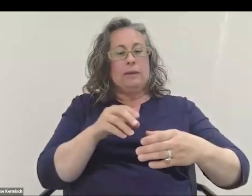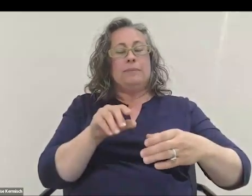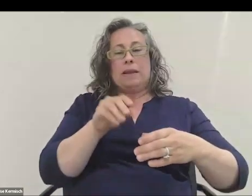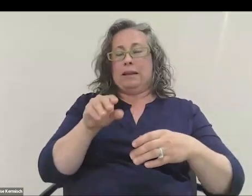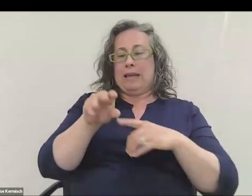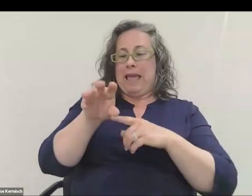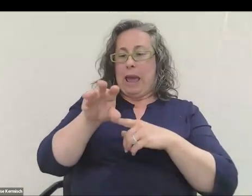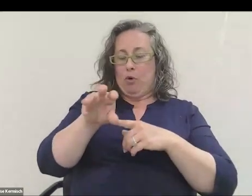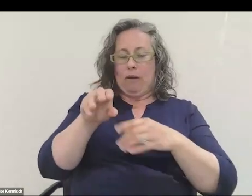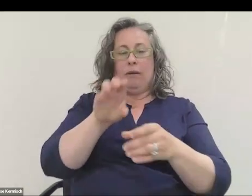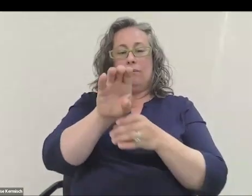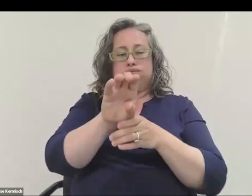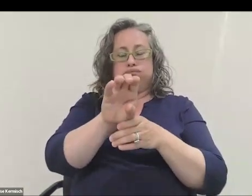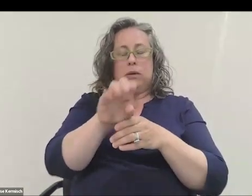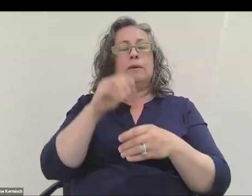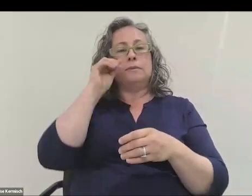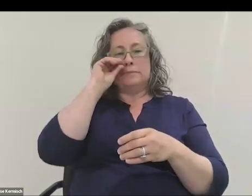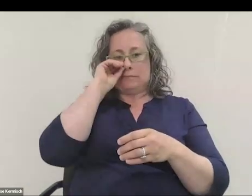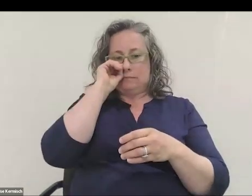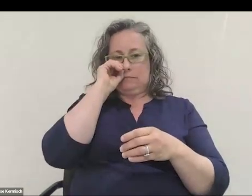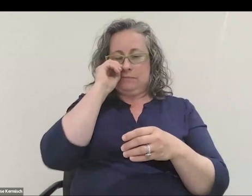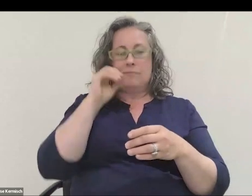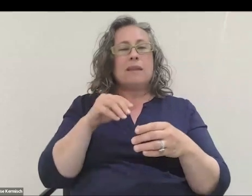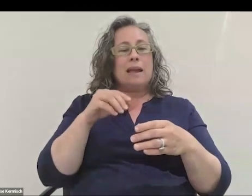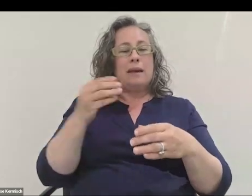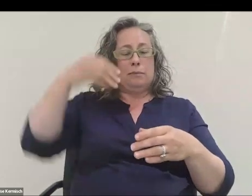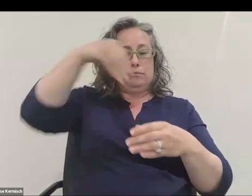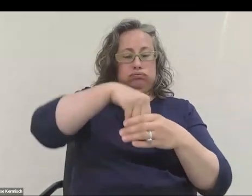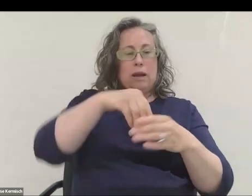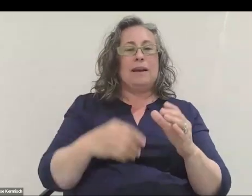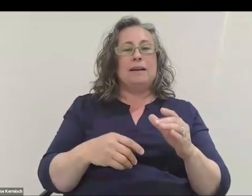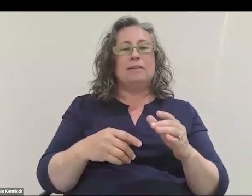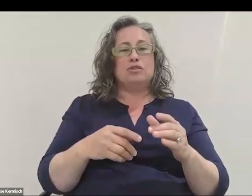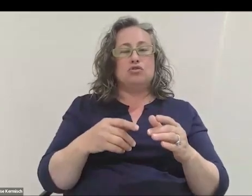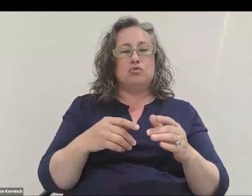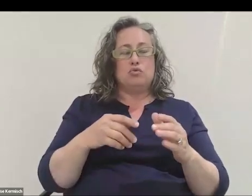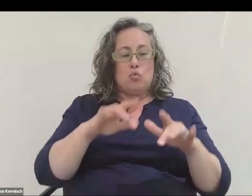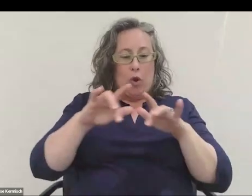and wrote an app to be the flight control software of the phone and record some of the sensor data.